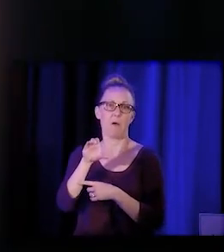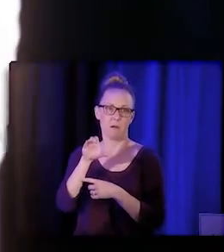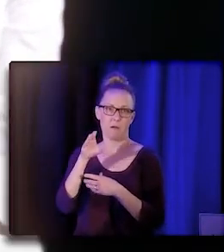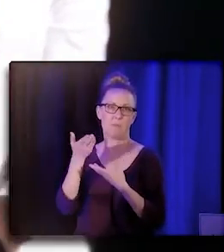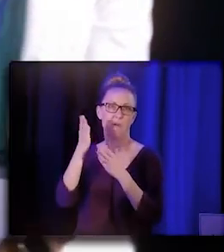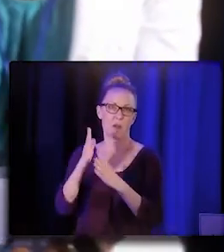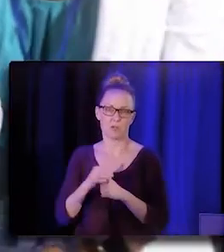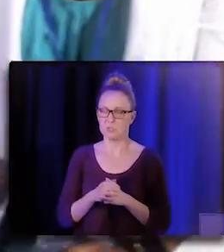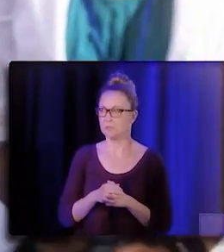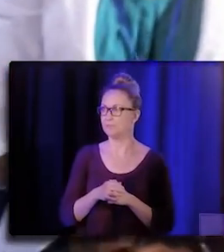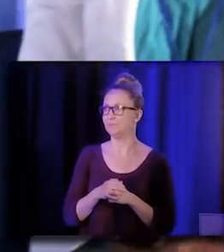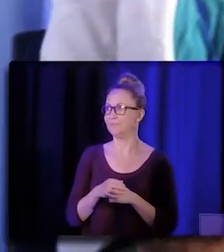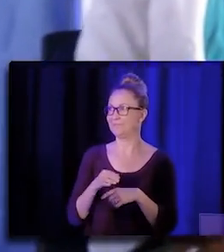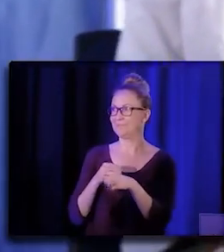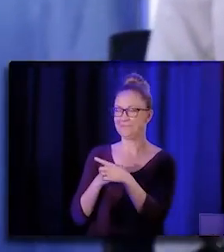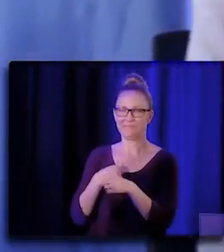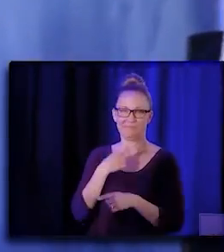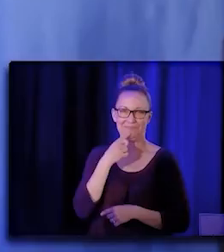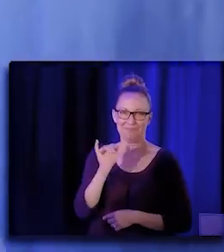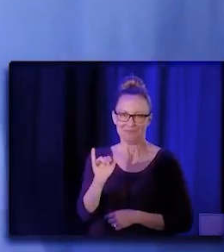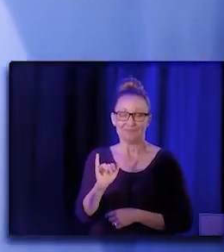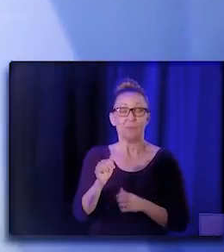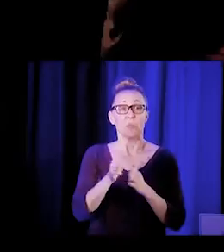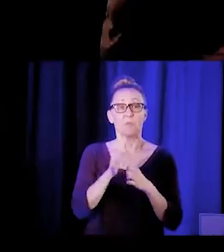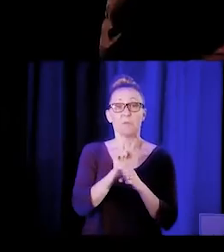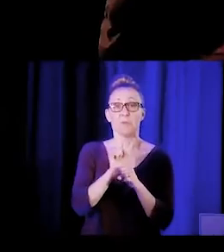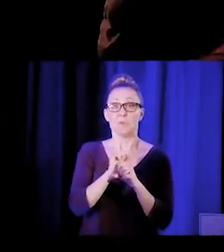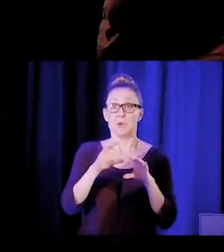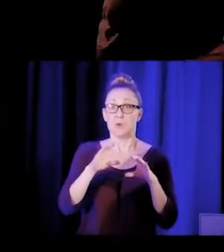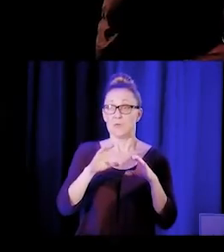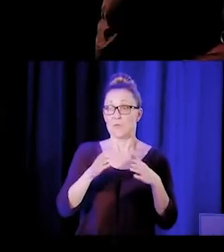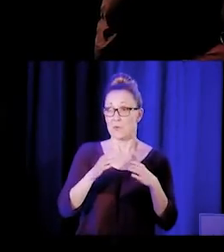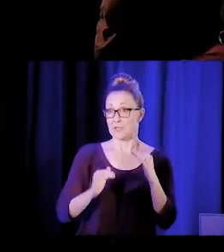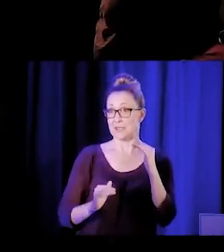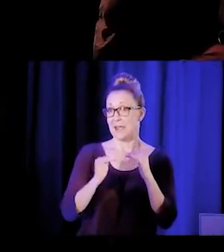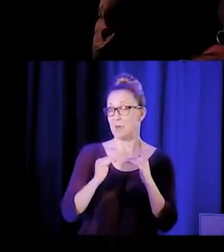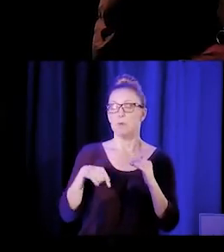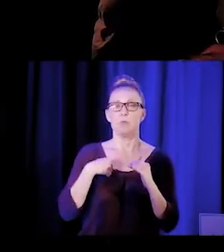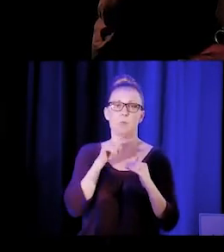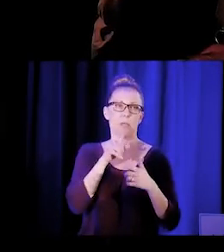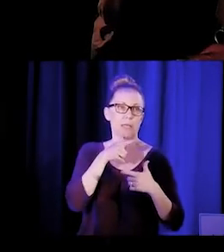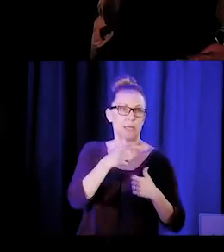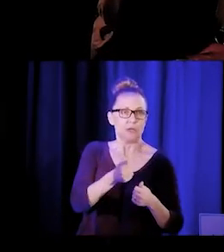You went where I was going with workforce equity. We're obviously very interested in making sure